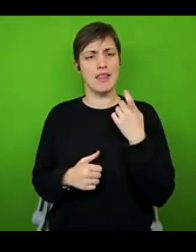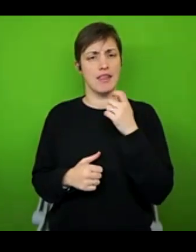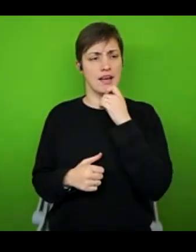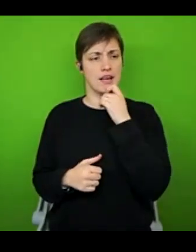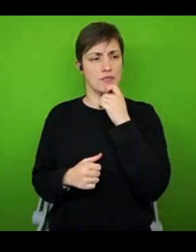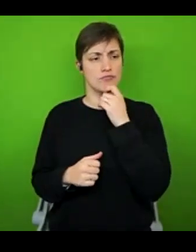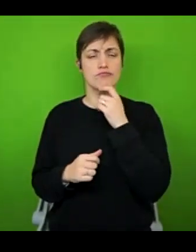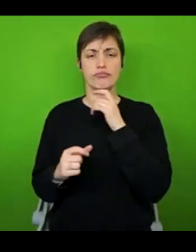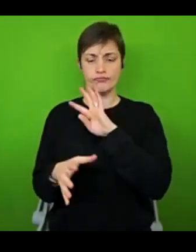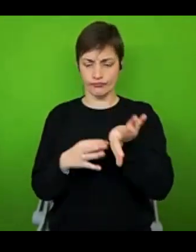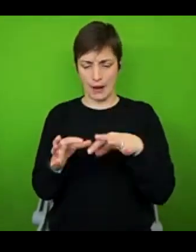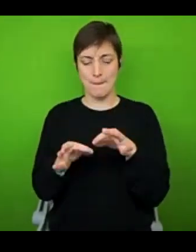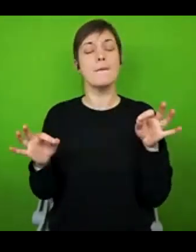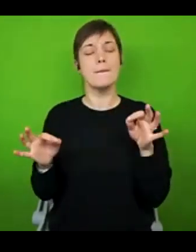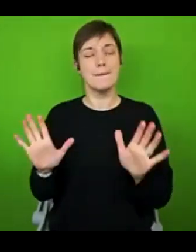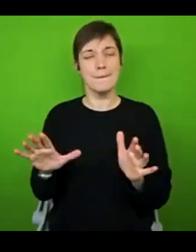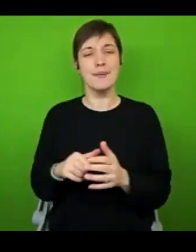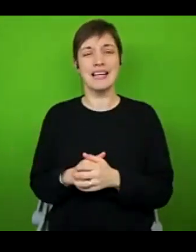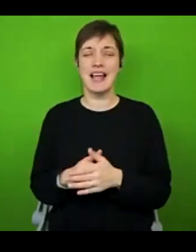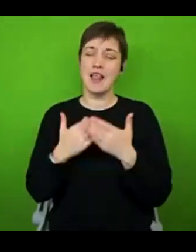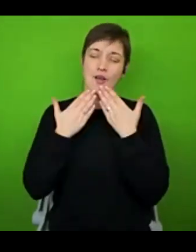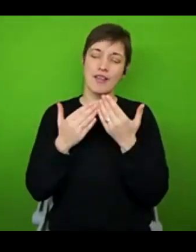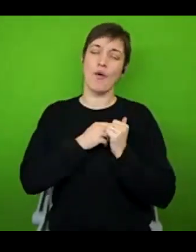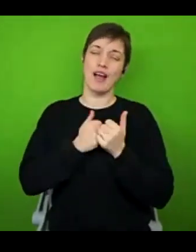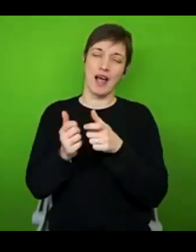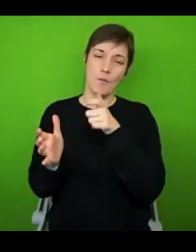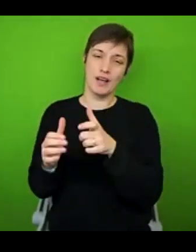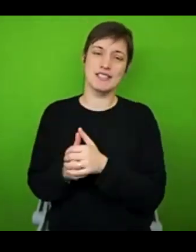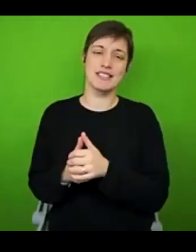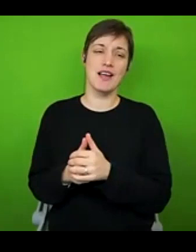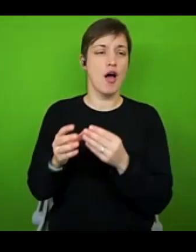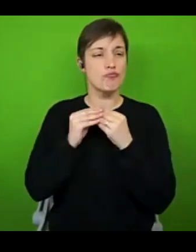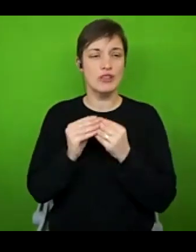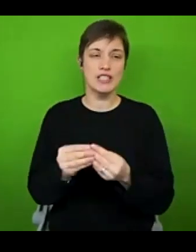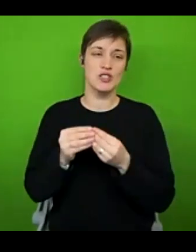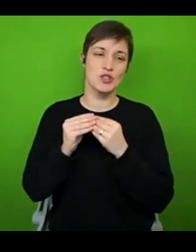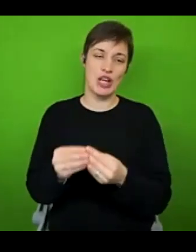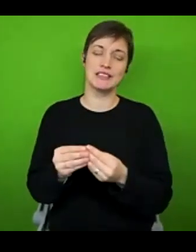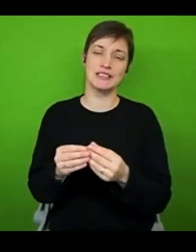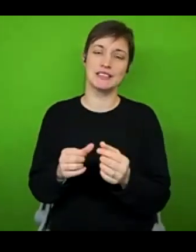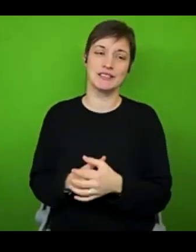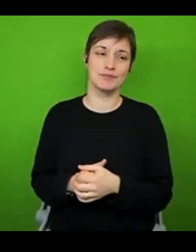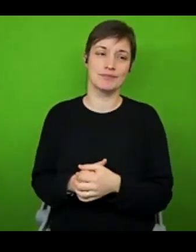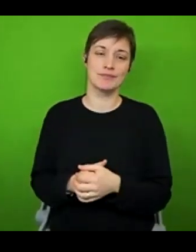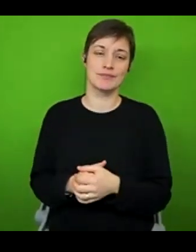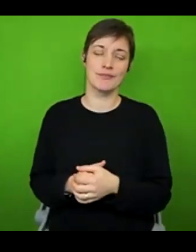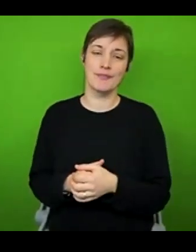up. Thank you so much again, for your kind words. It really is appreciated. And I hope that you're doing as well as